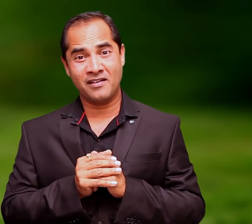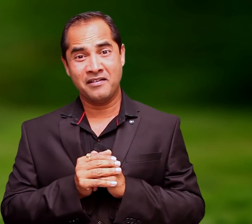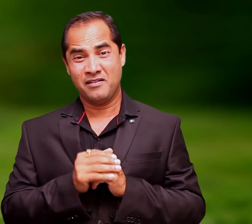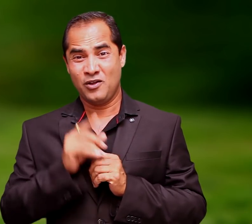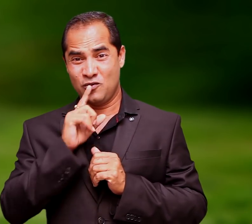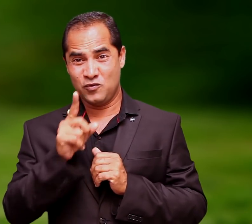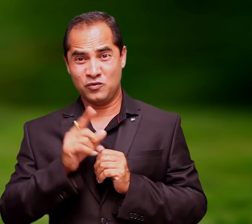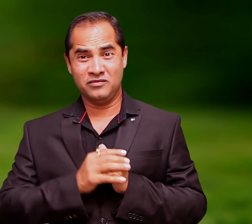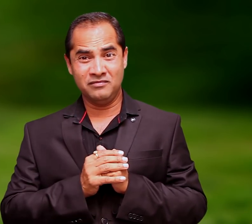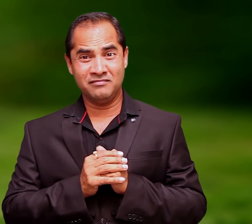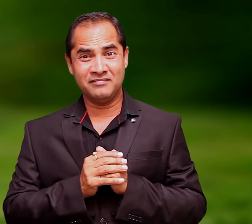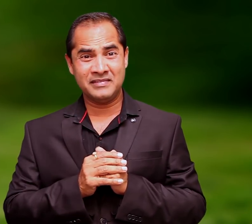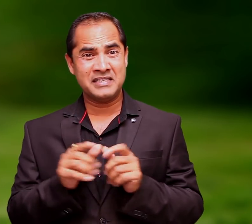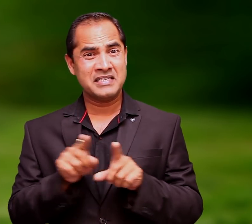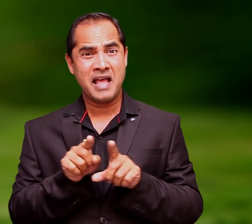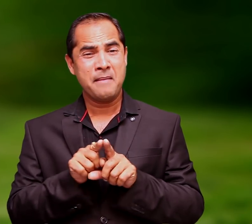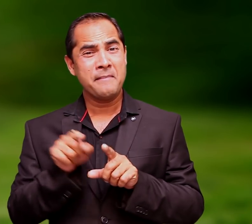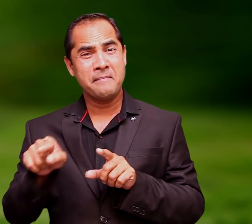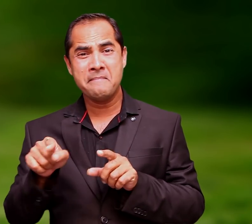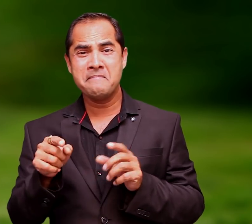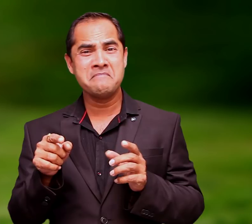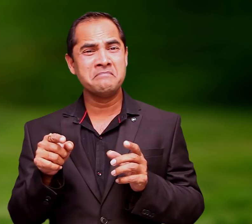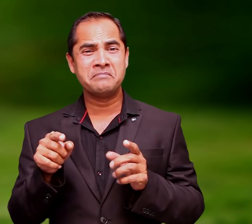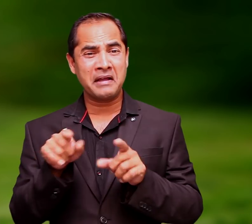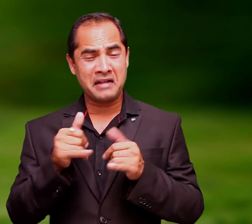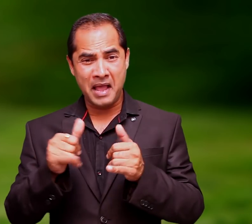and like this I saw that he was able to invent many other games.